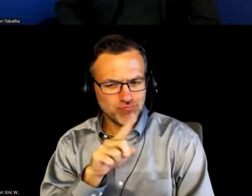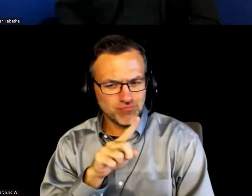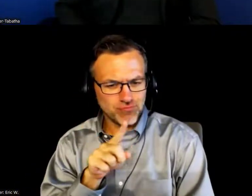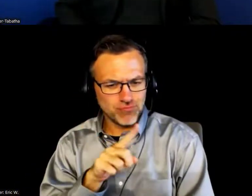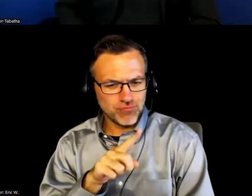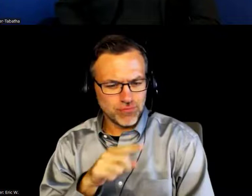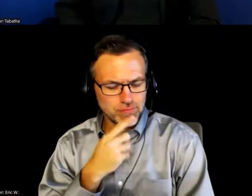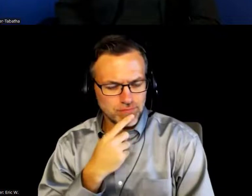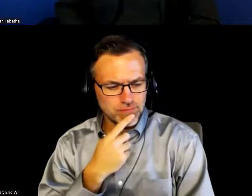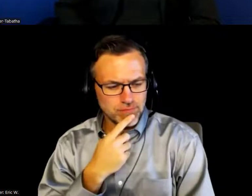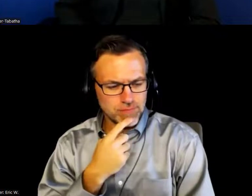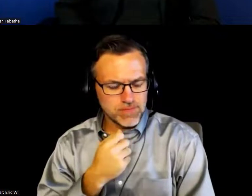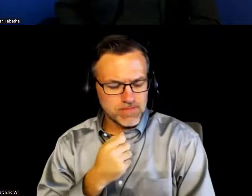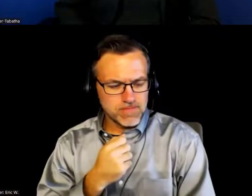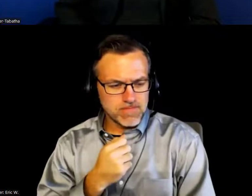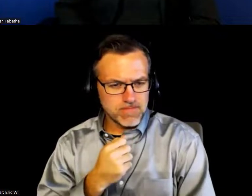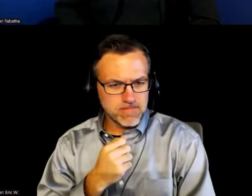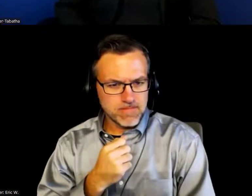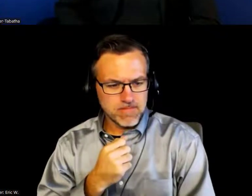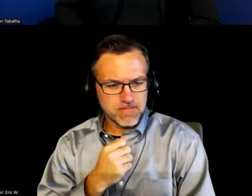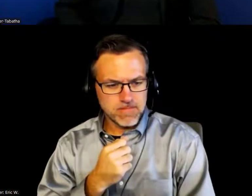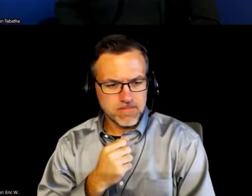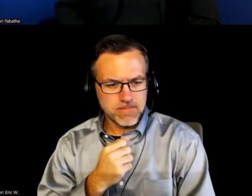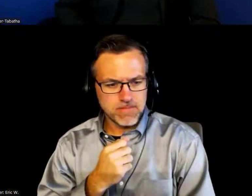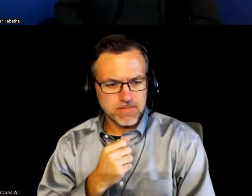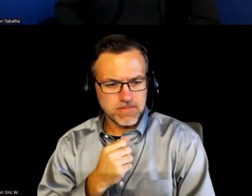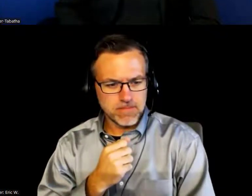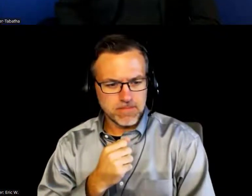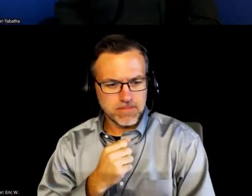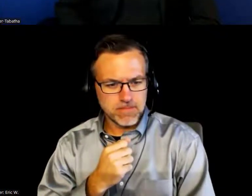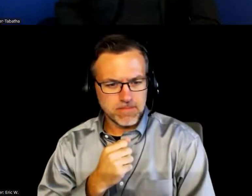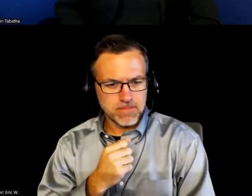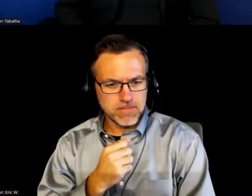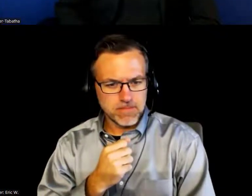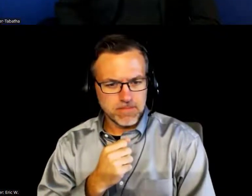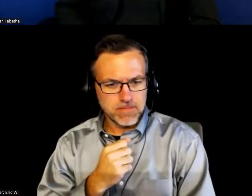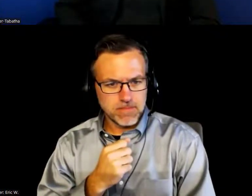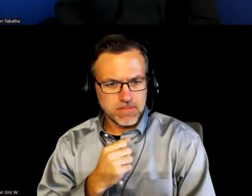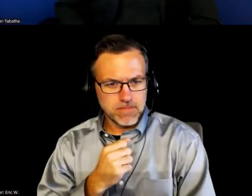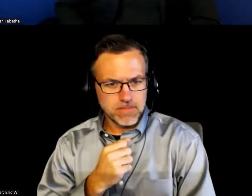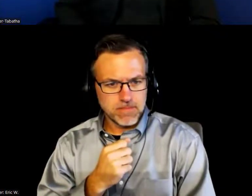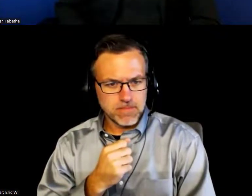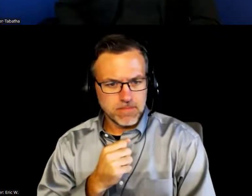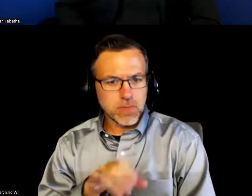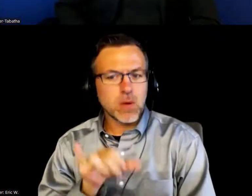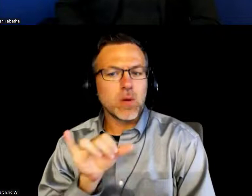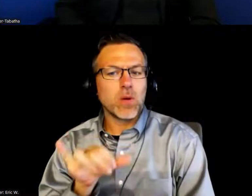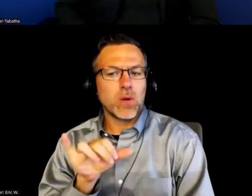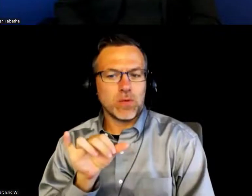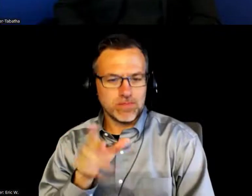Ah, okay. Here's a good one, Matt.